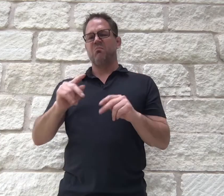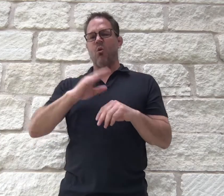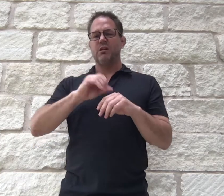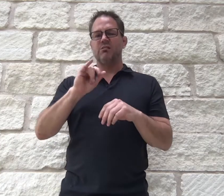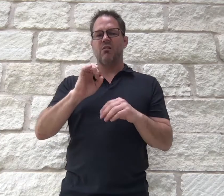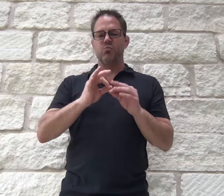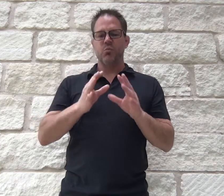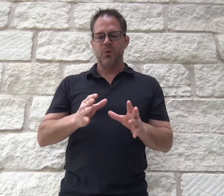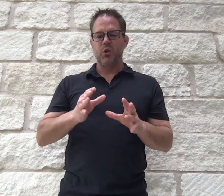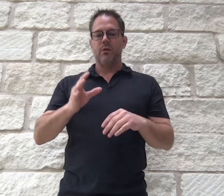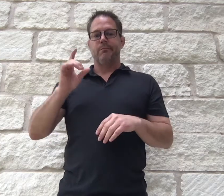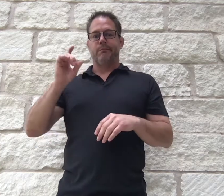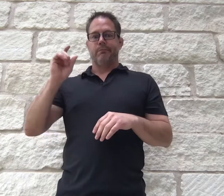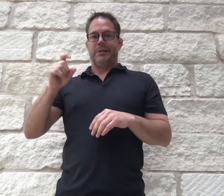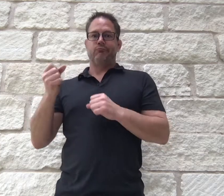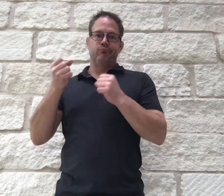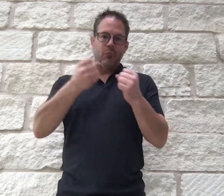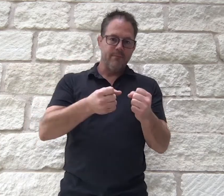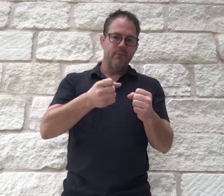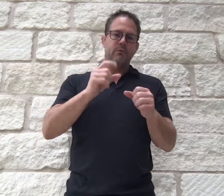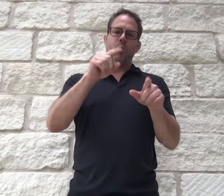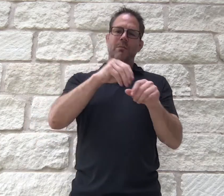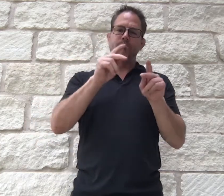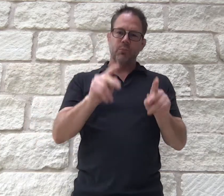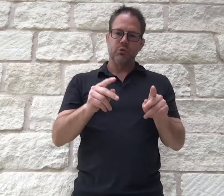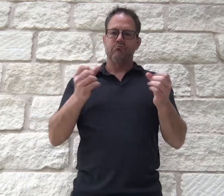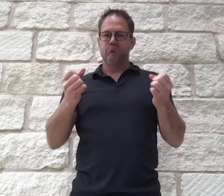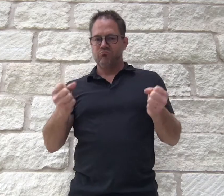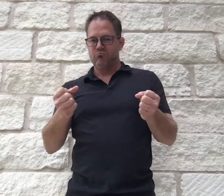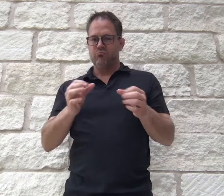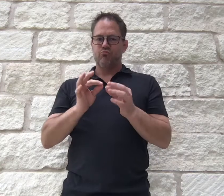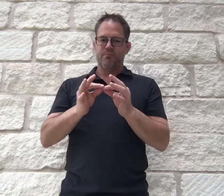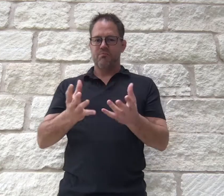traditional approach would require the interpreter travel and come in person.